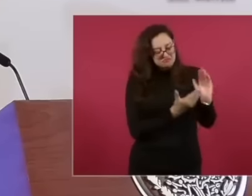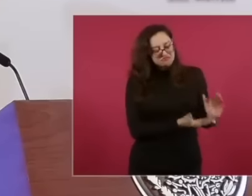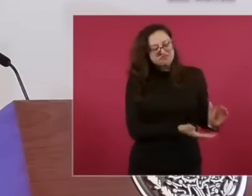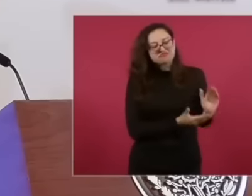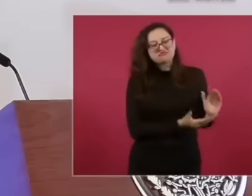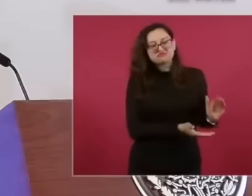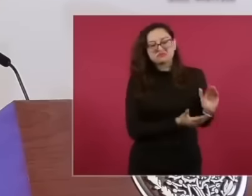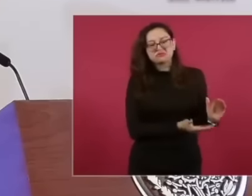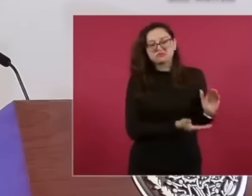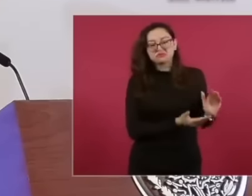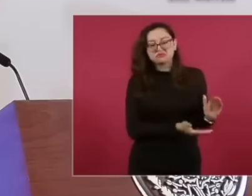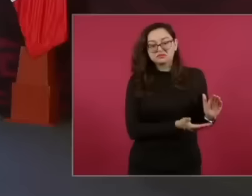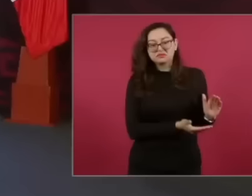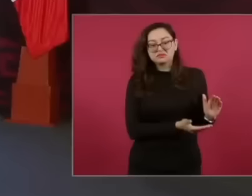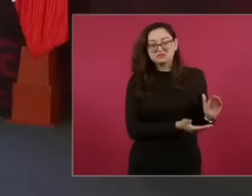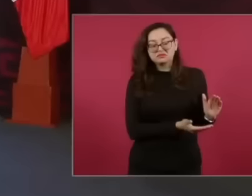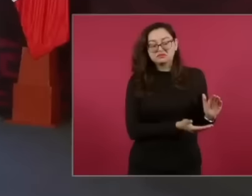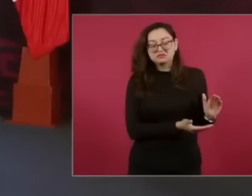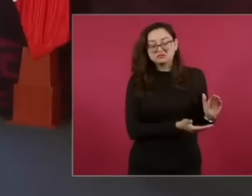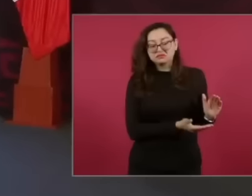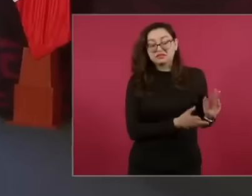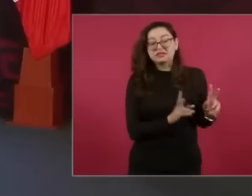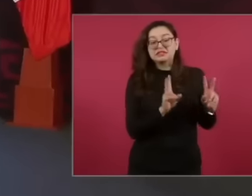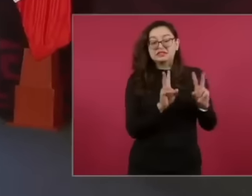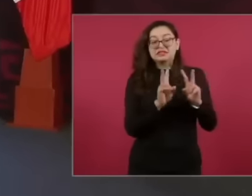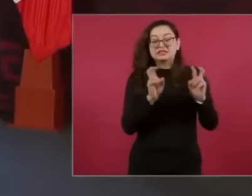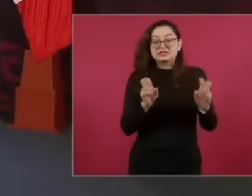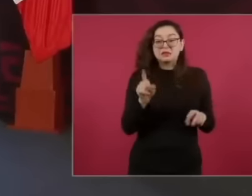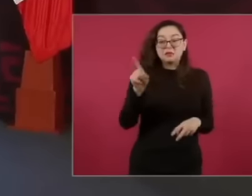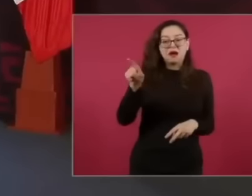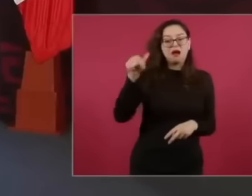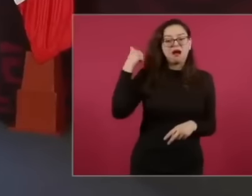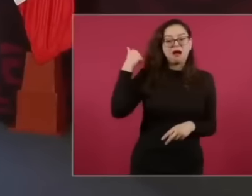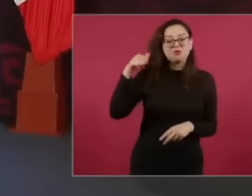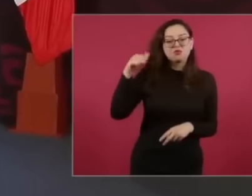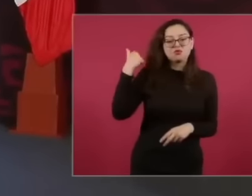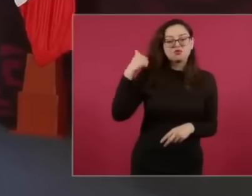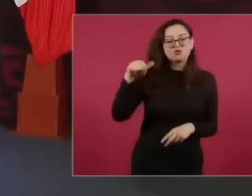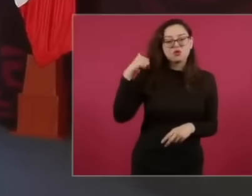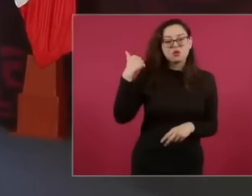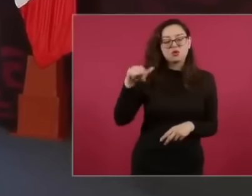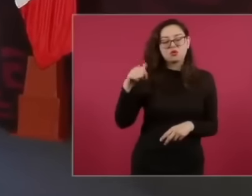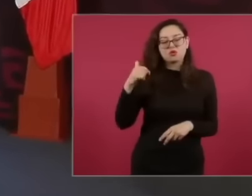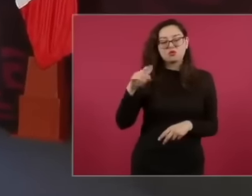Yes but it is called diamond tip diamond tip